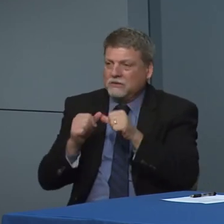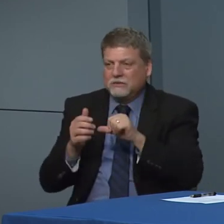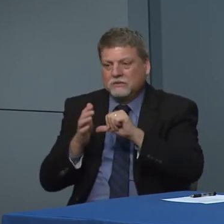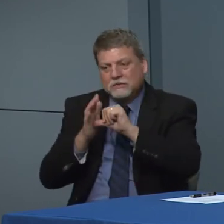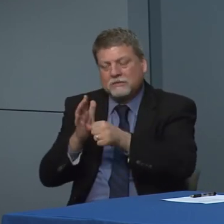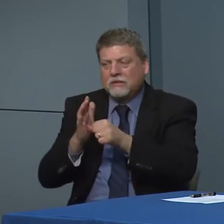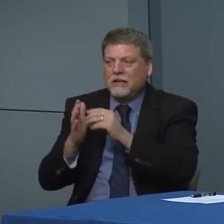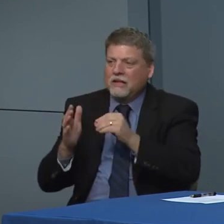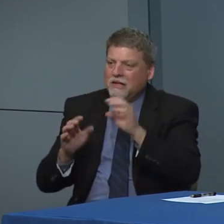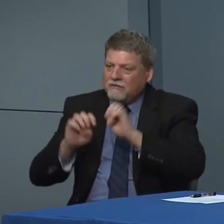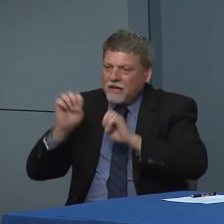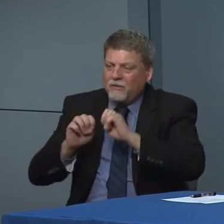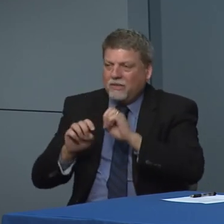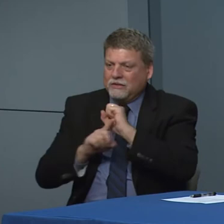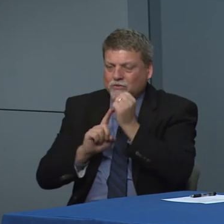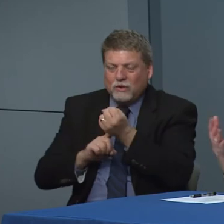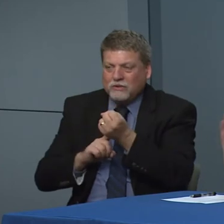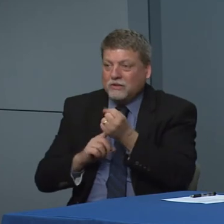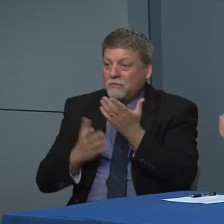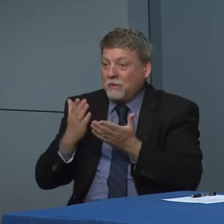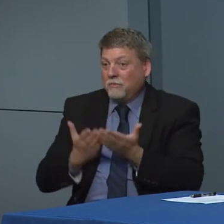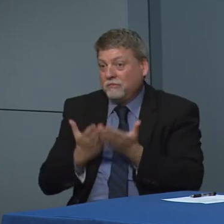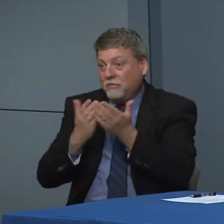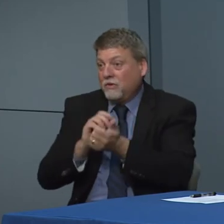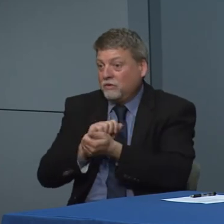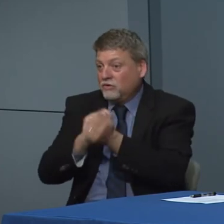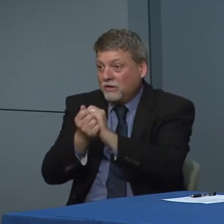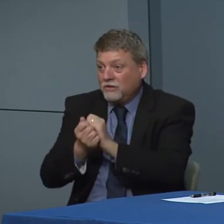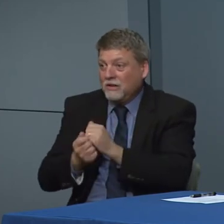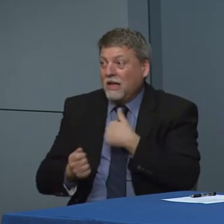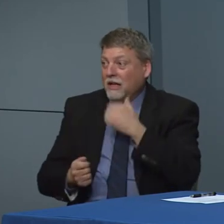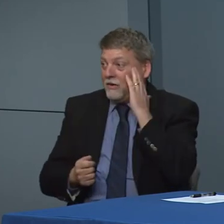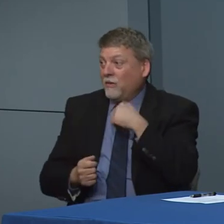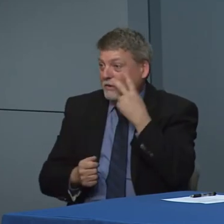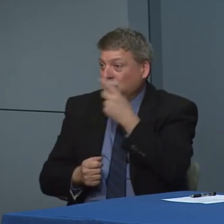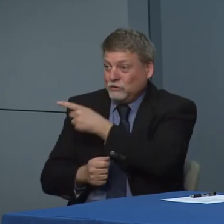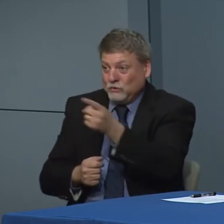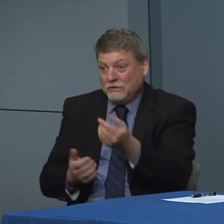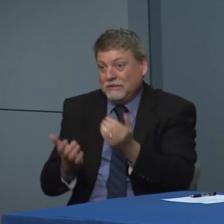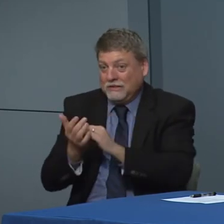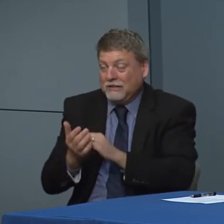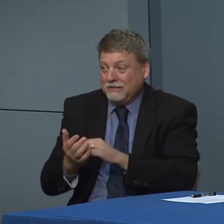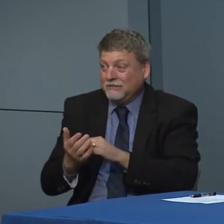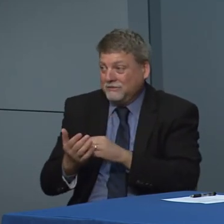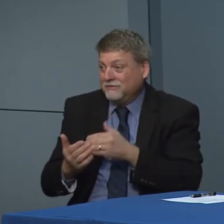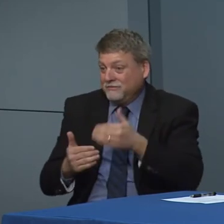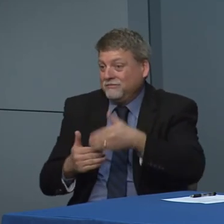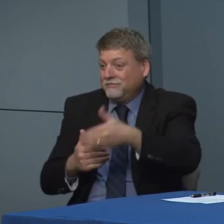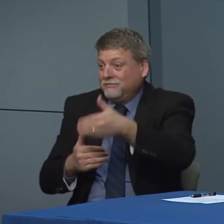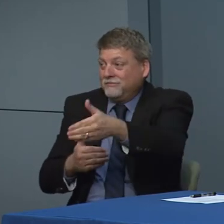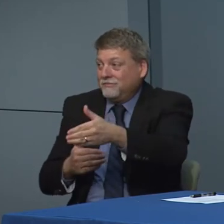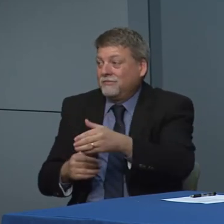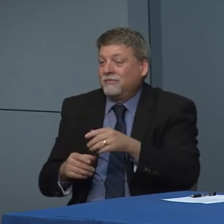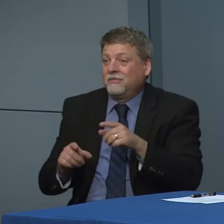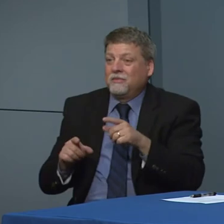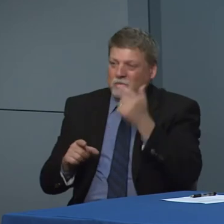that's why will we will keep reevaluating this and I know I will see all of your faces again soon as we have a more